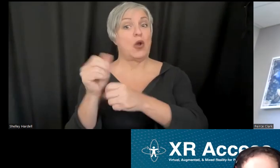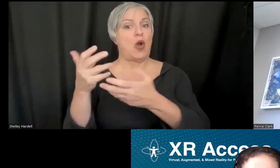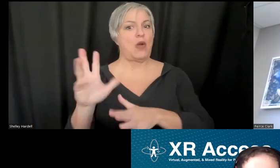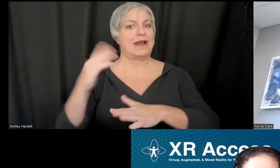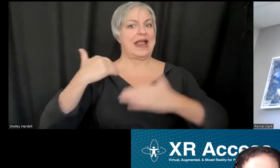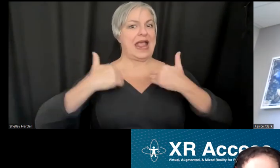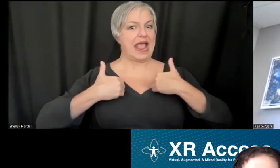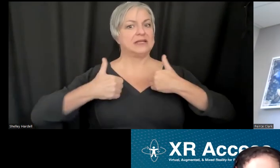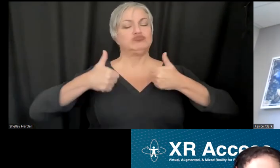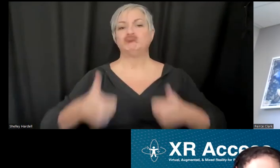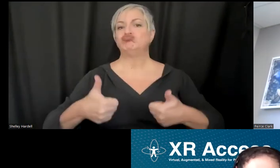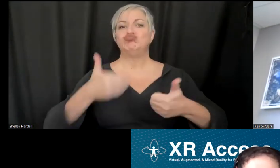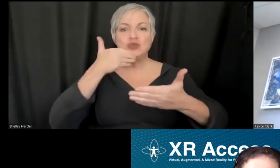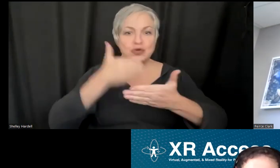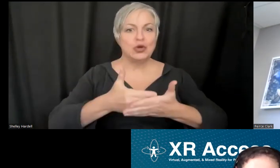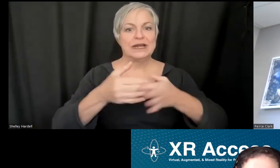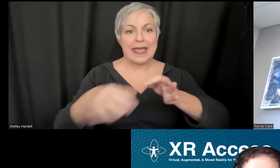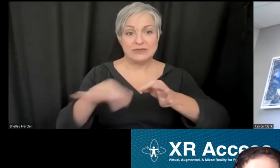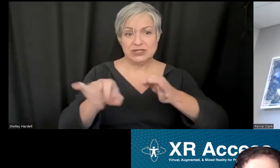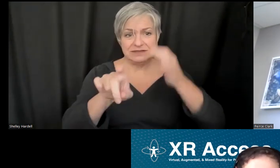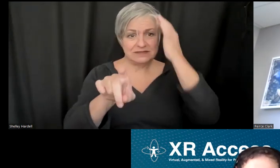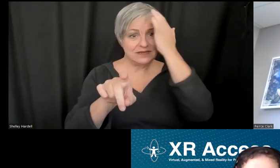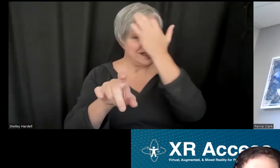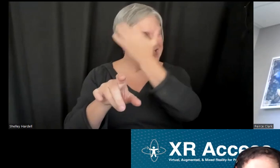good captions that we can learn from? I would certainly love to